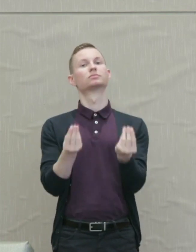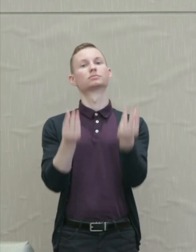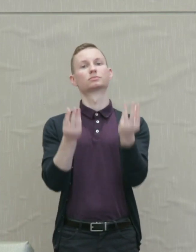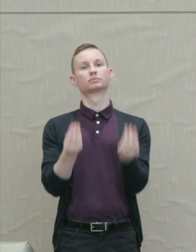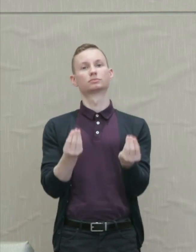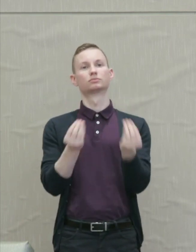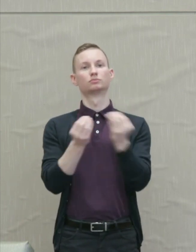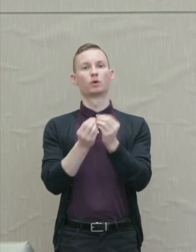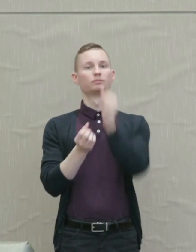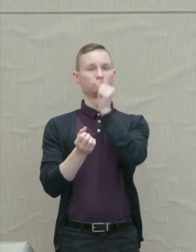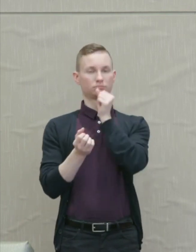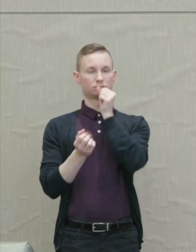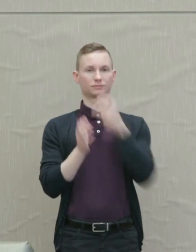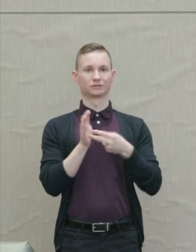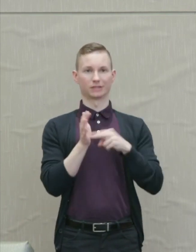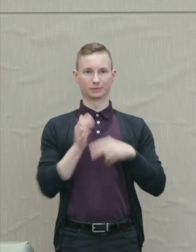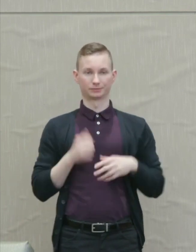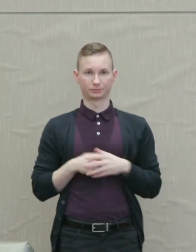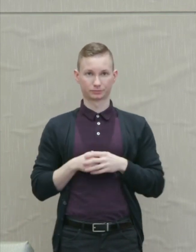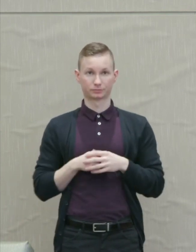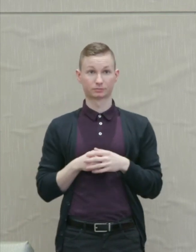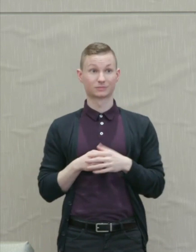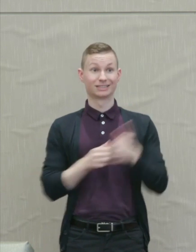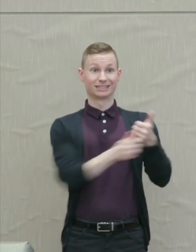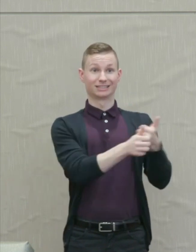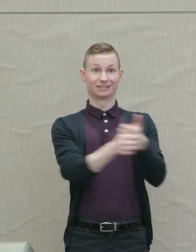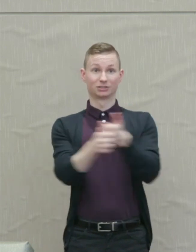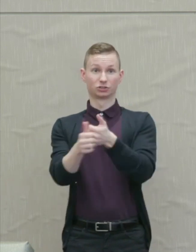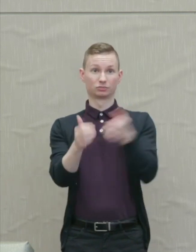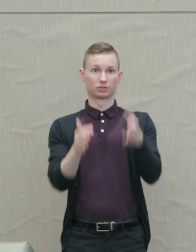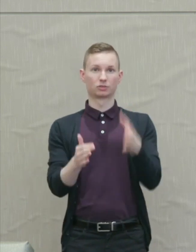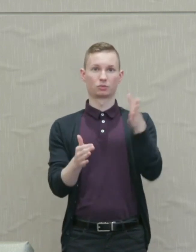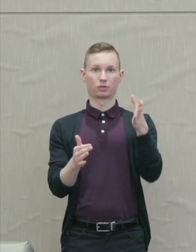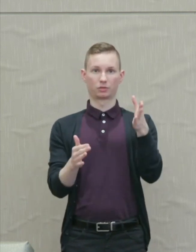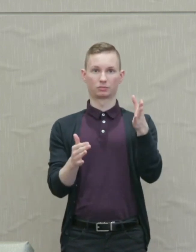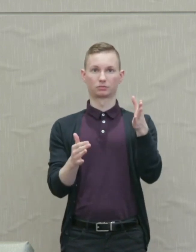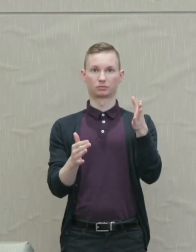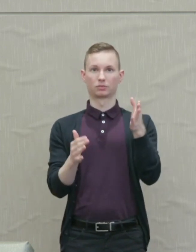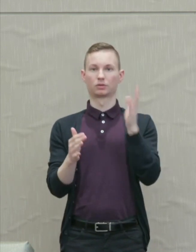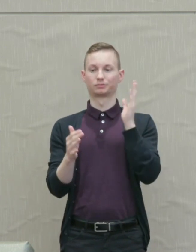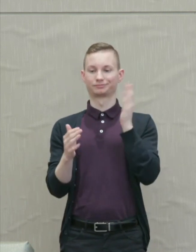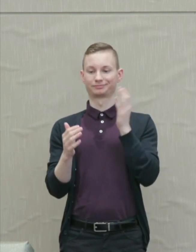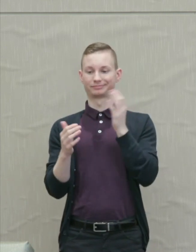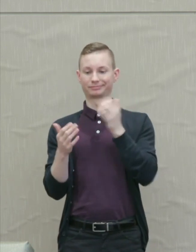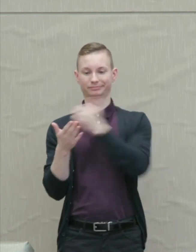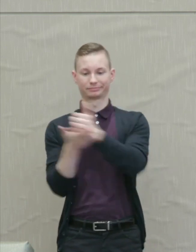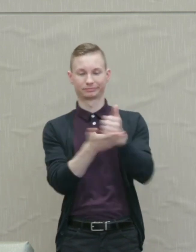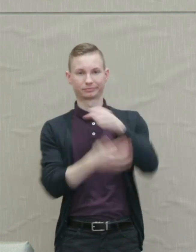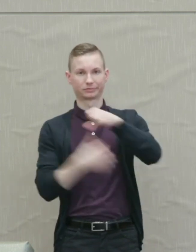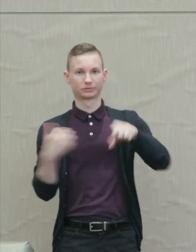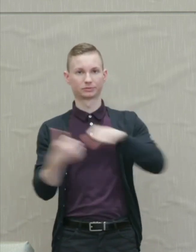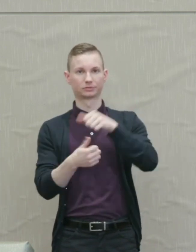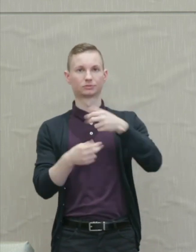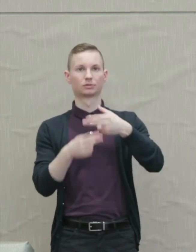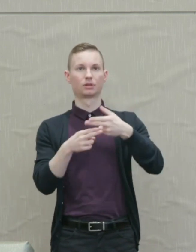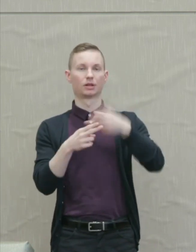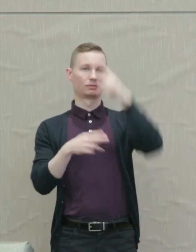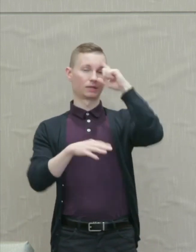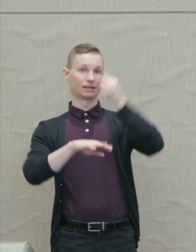intent. Each they declare should give generously to each in what they call a mindset of common